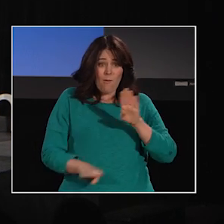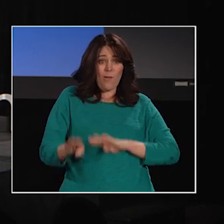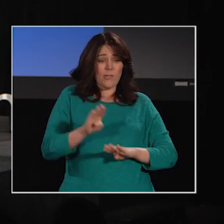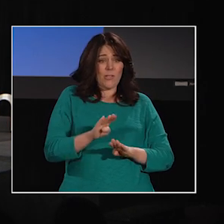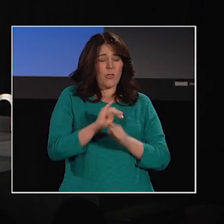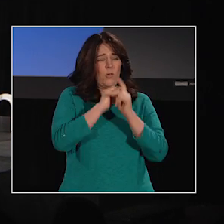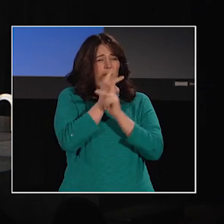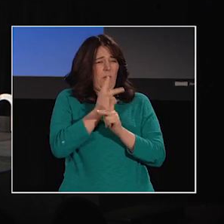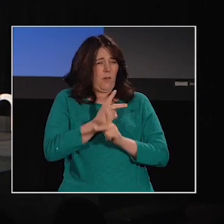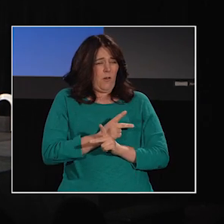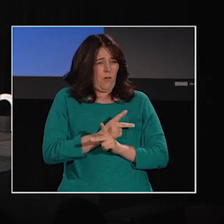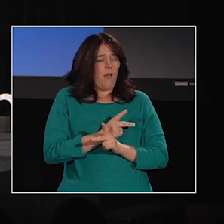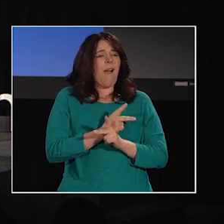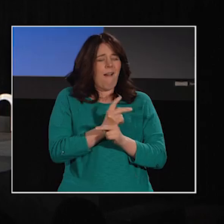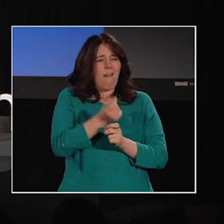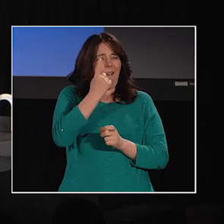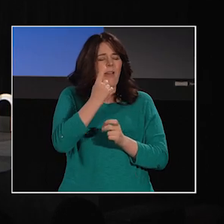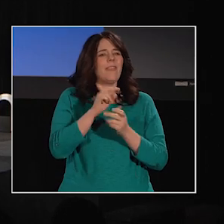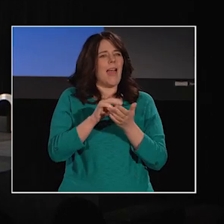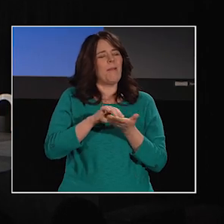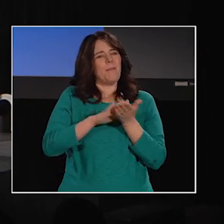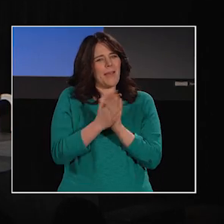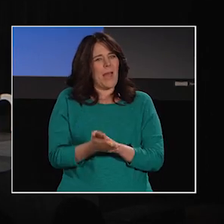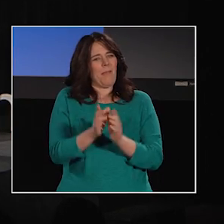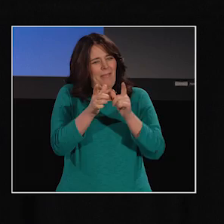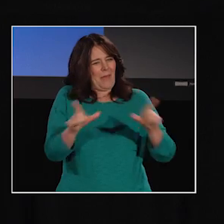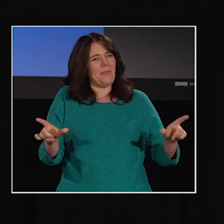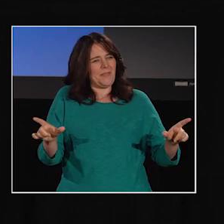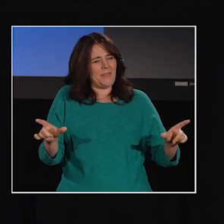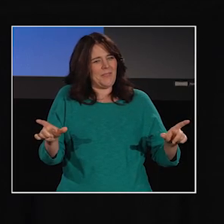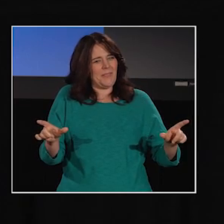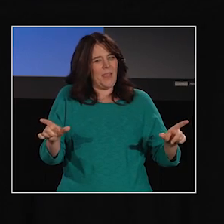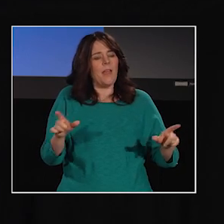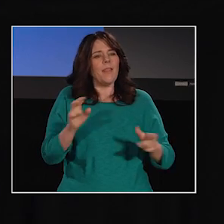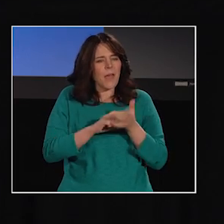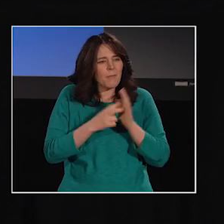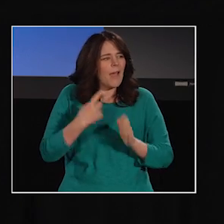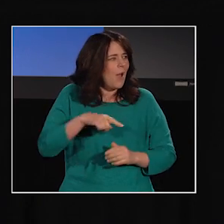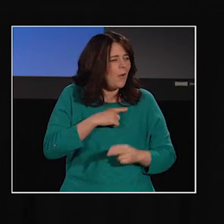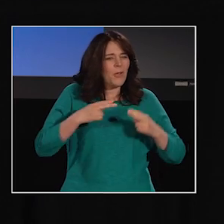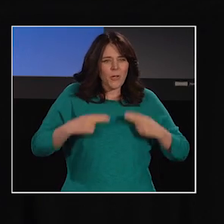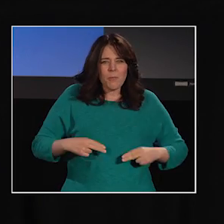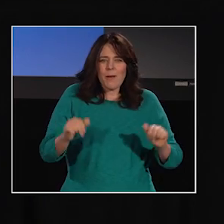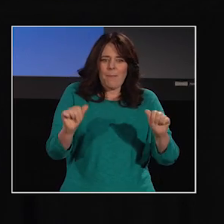that make language unique. This makes up our human capacity for language.